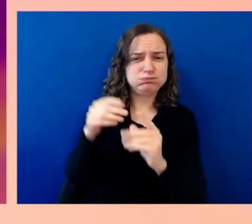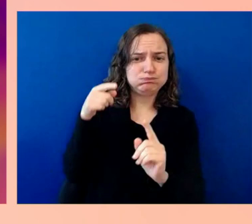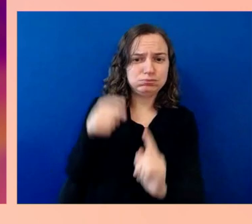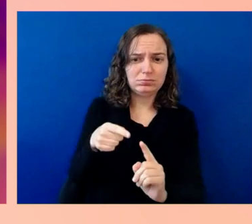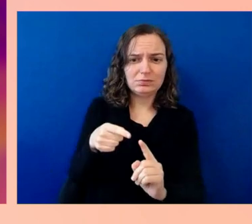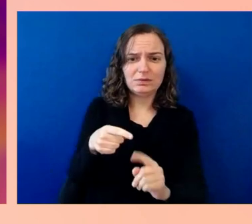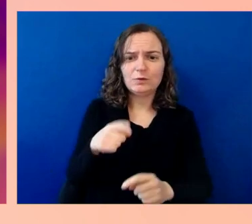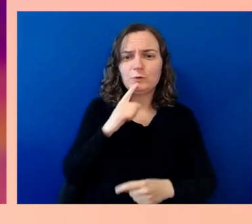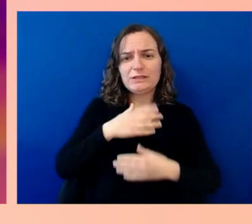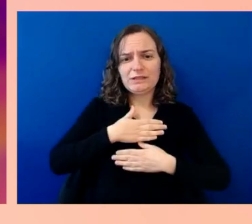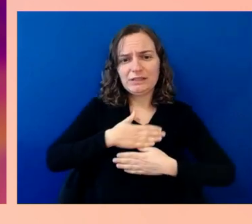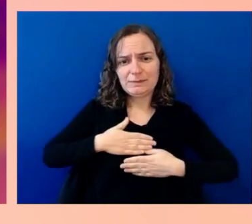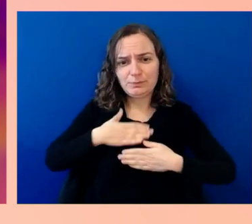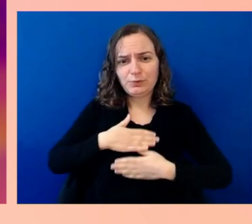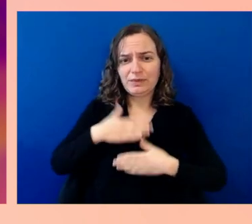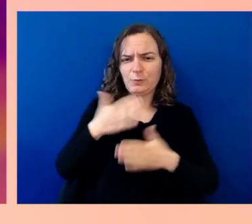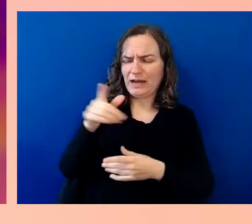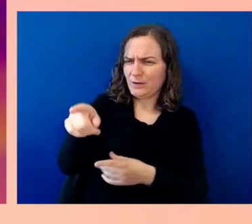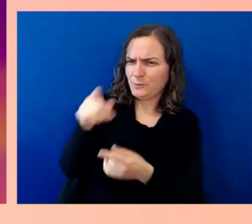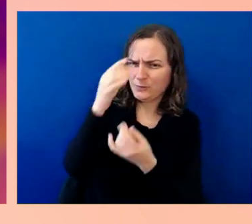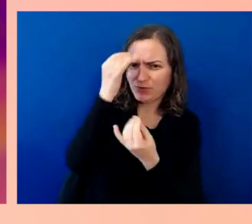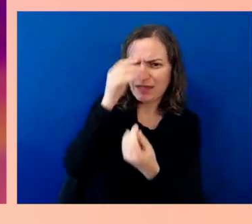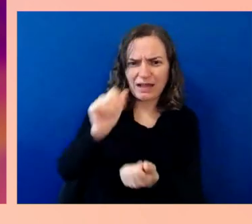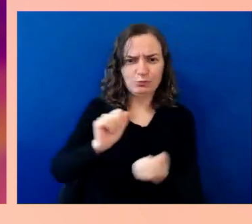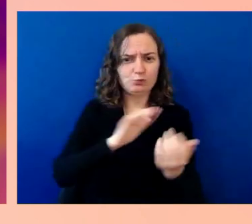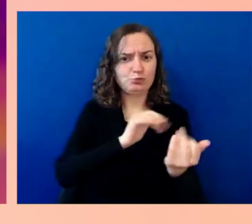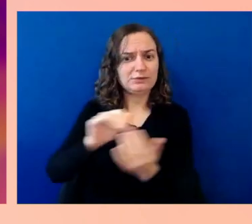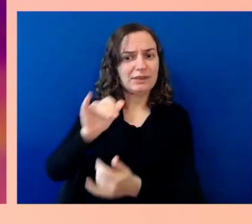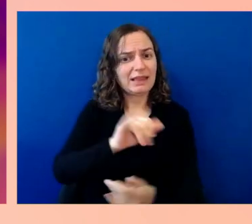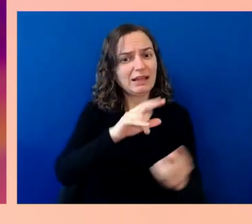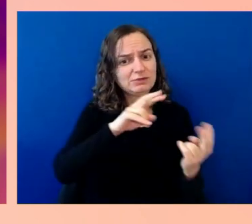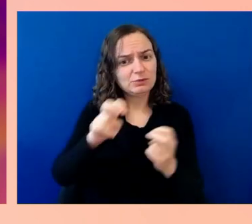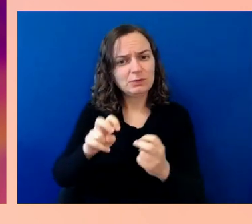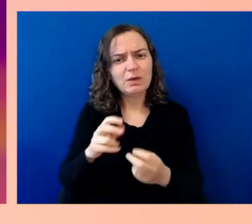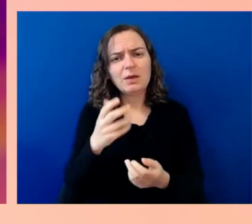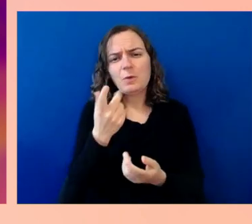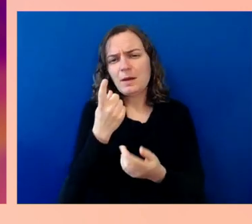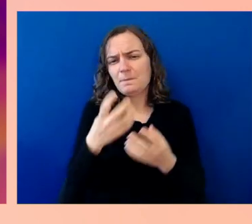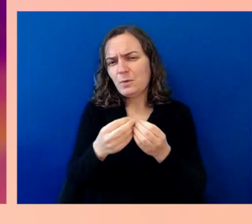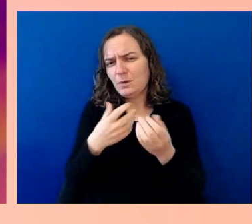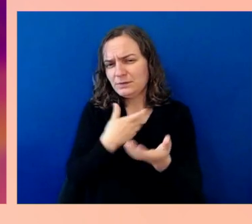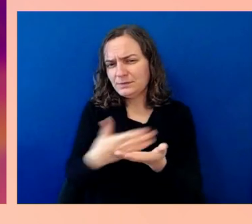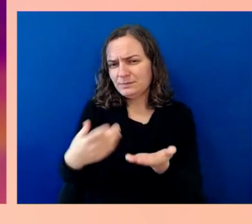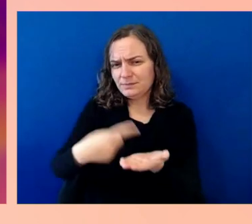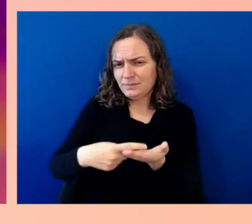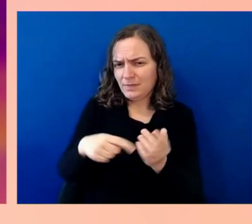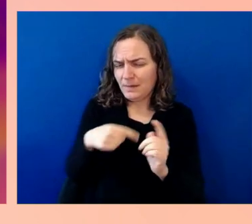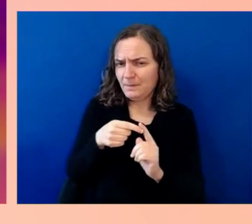The last thing I wanted to ask you a little bit about is how the public and private sectors really best come